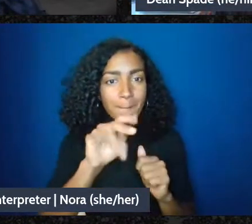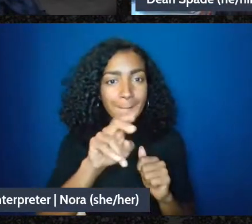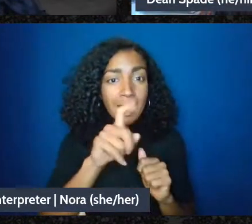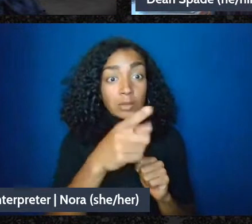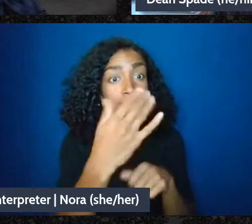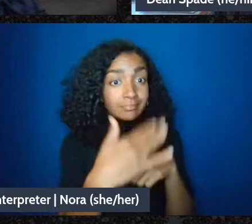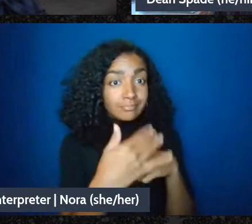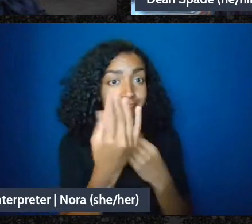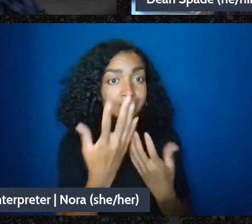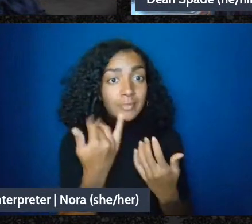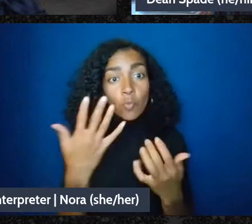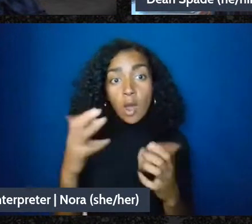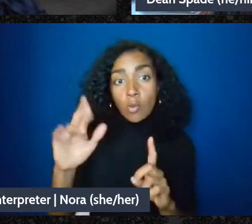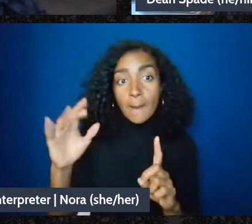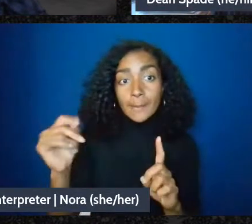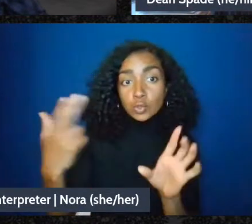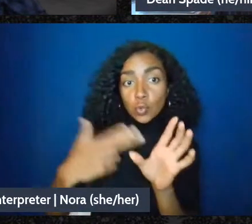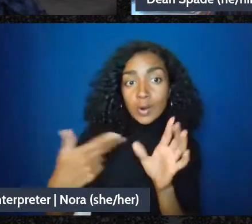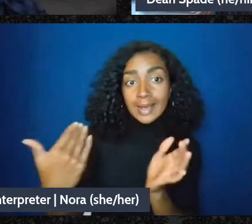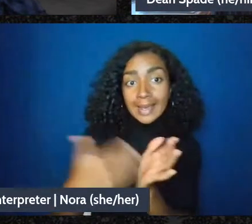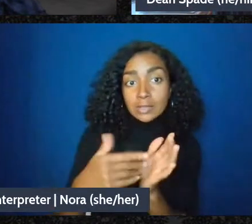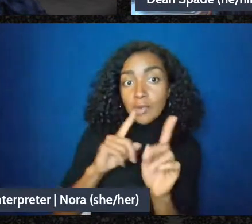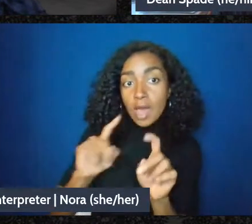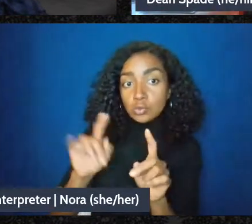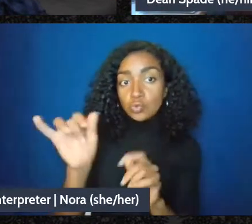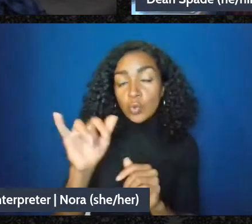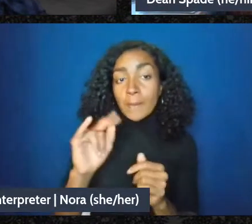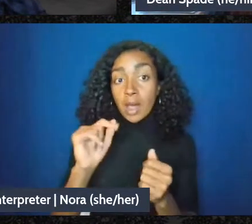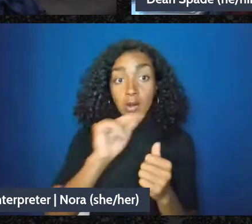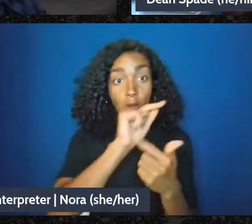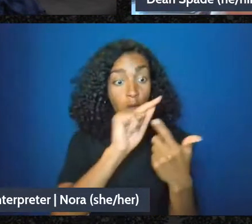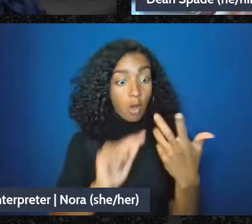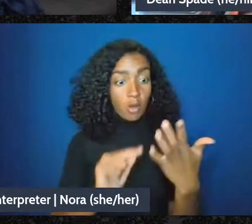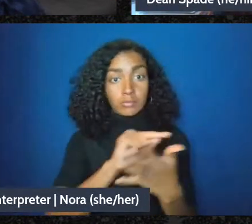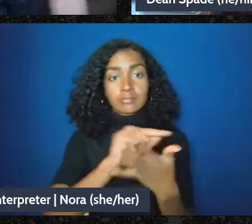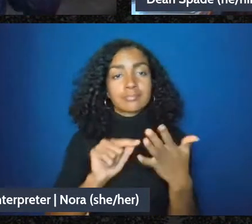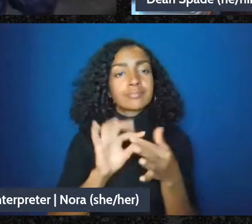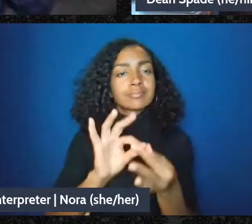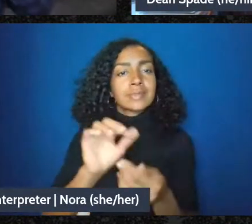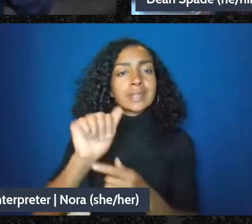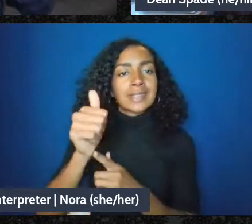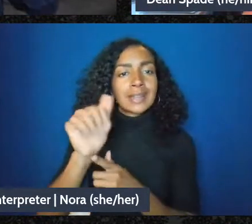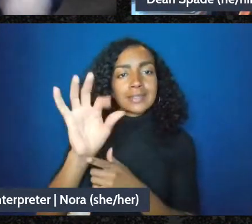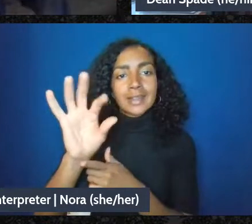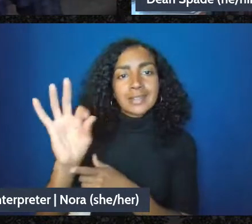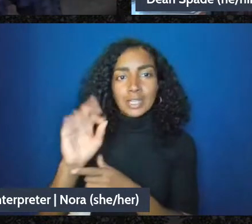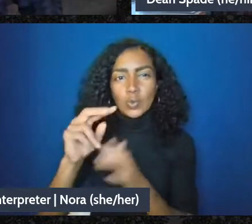can do these, but they are all related to 1099. So I'm going to read them together. The first one